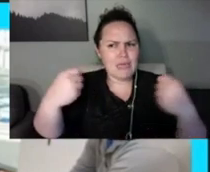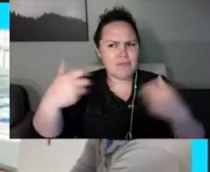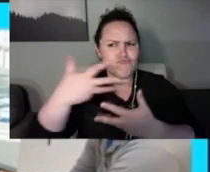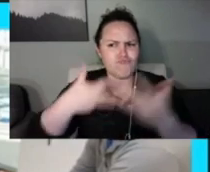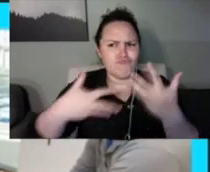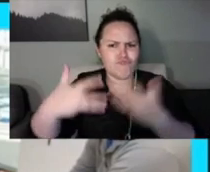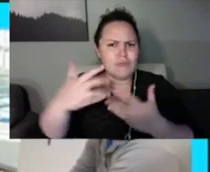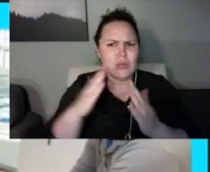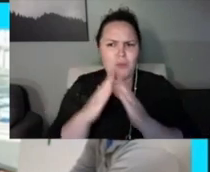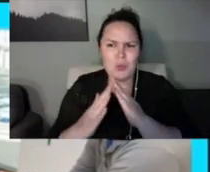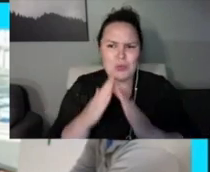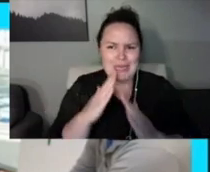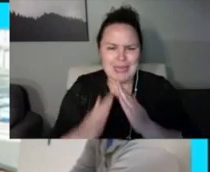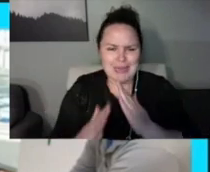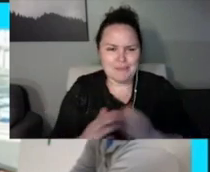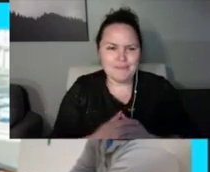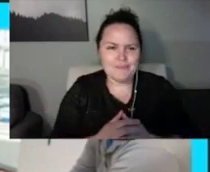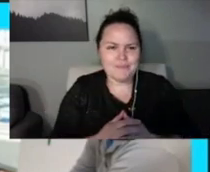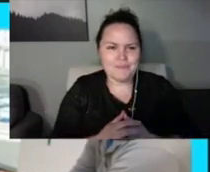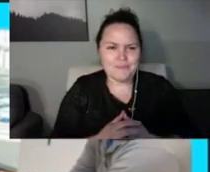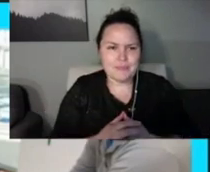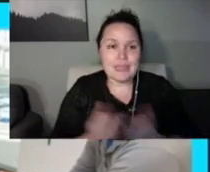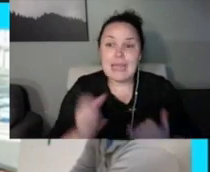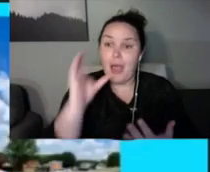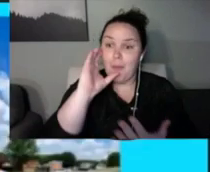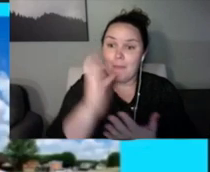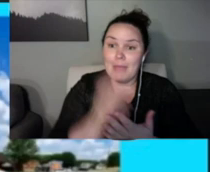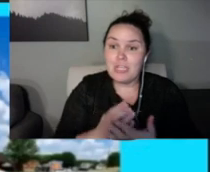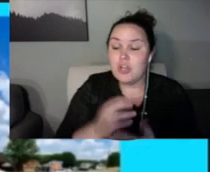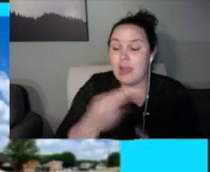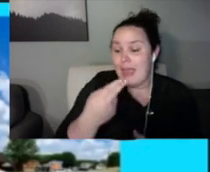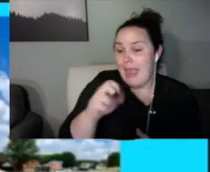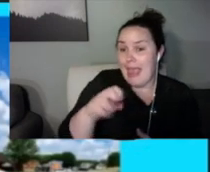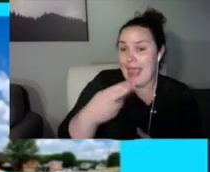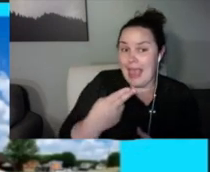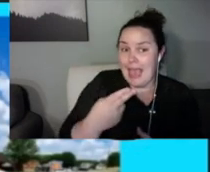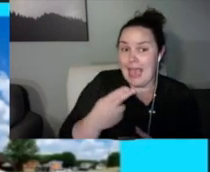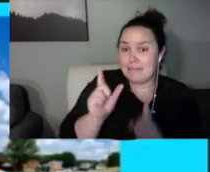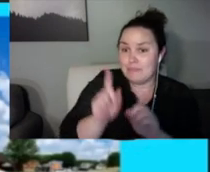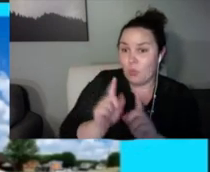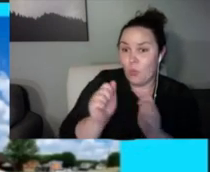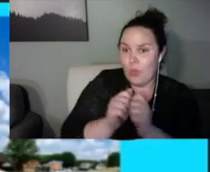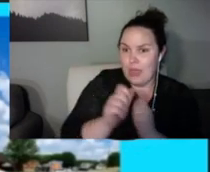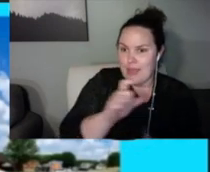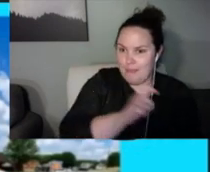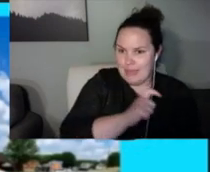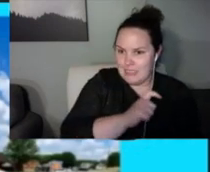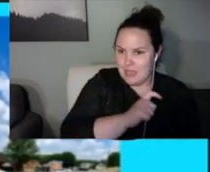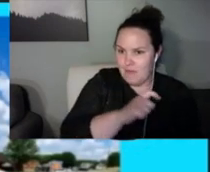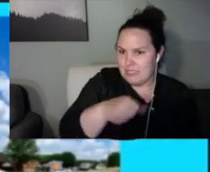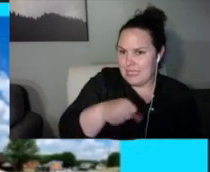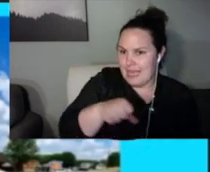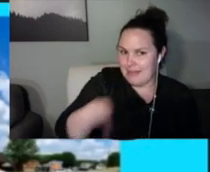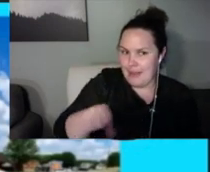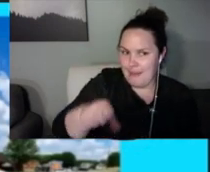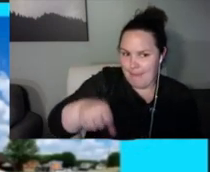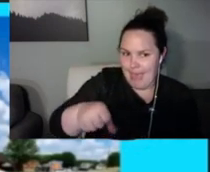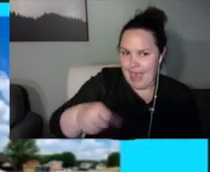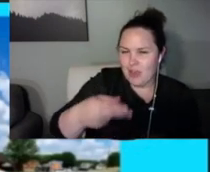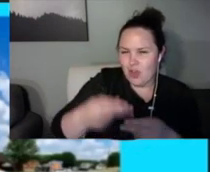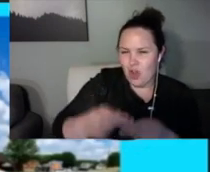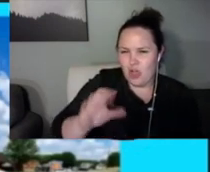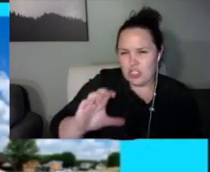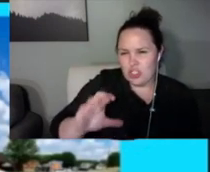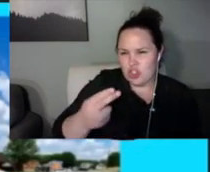He was sitting on the fender next to me. And my goodness, I just loved it.